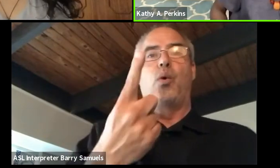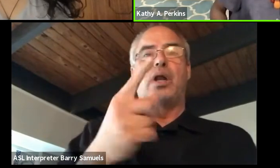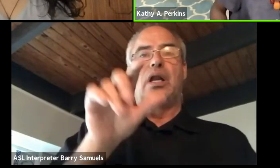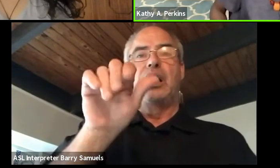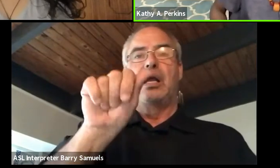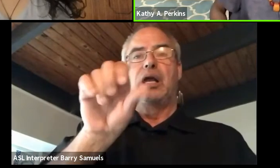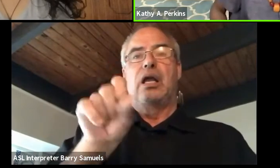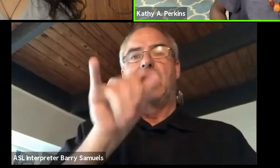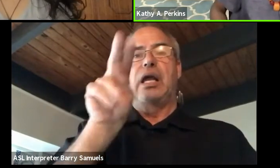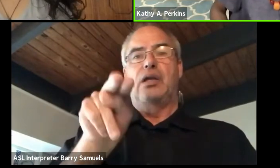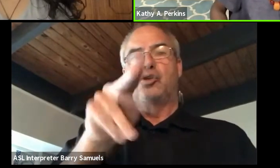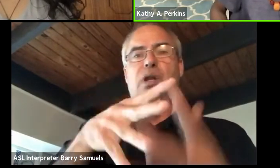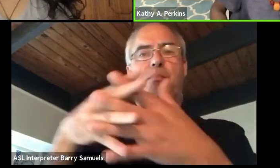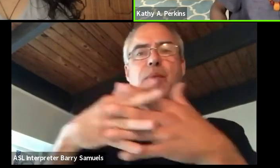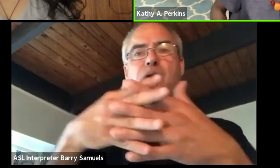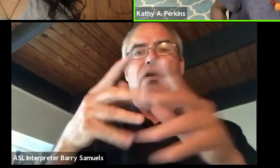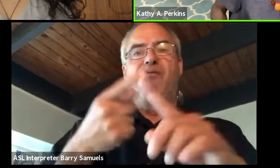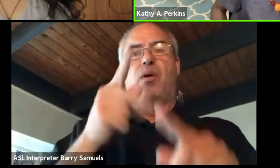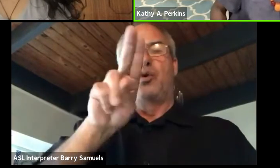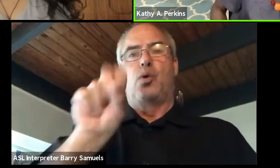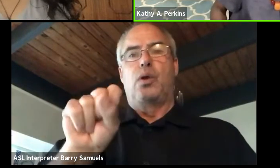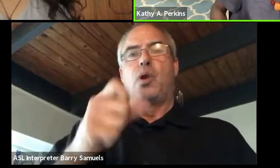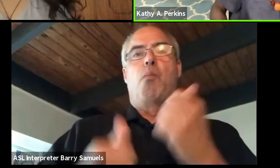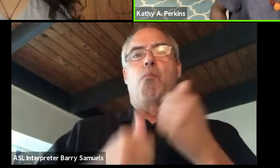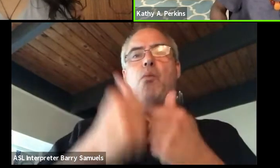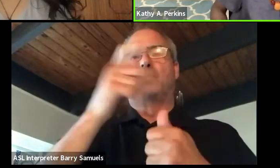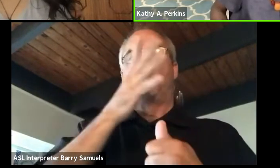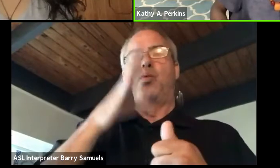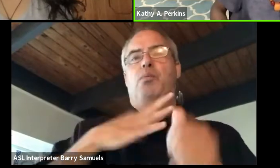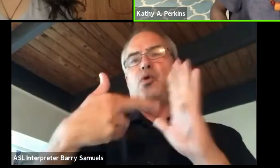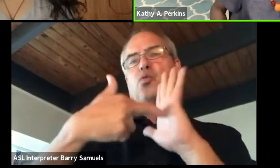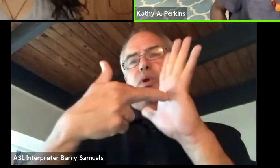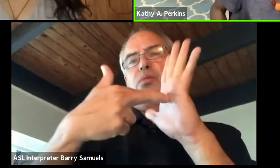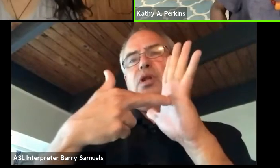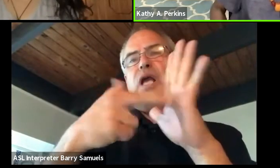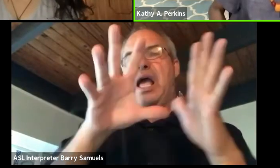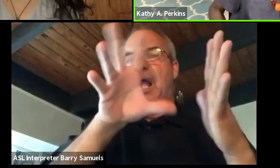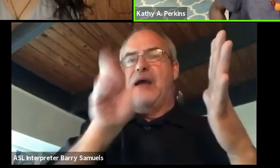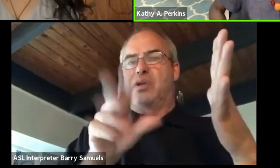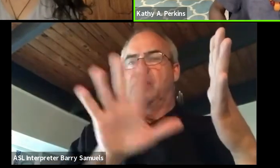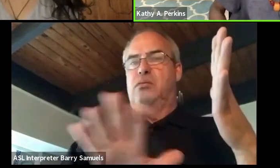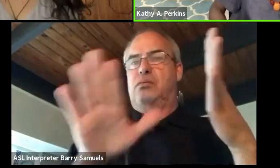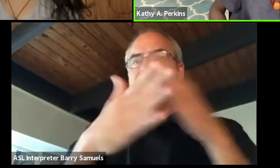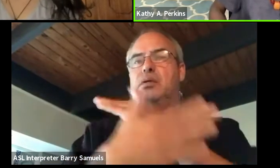But I would say the majority of the women represent the African diaspora. Even the women from India,